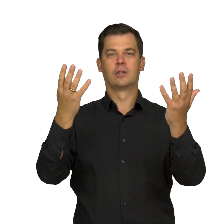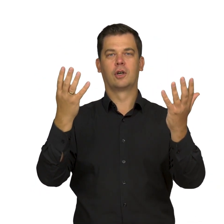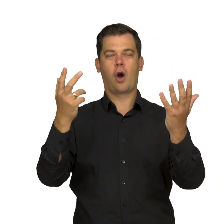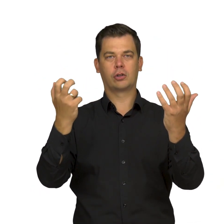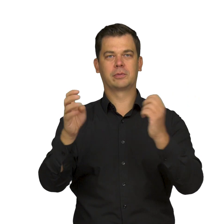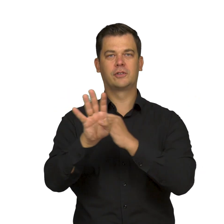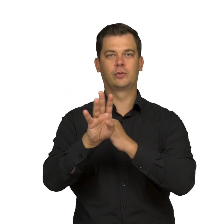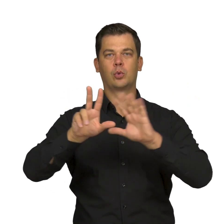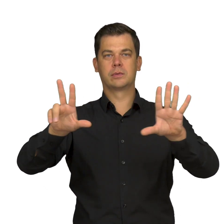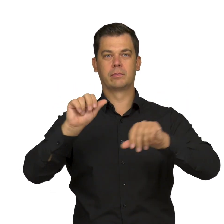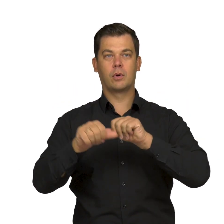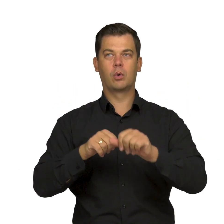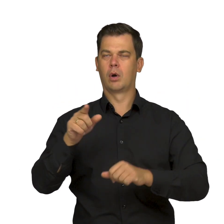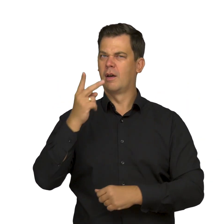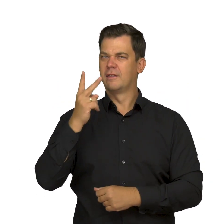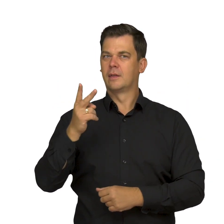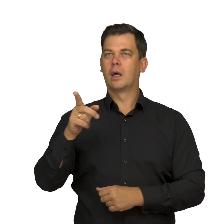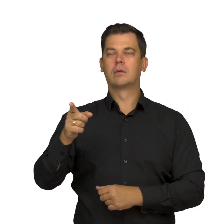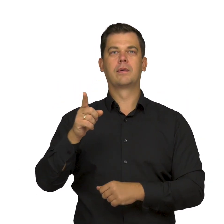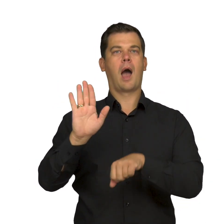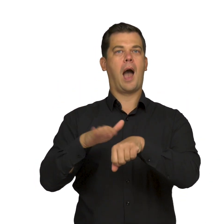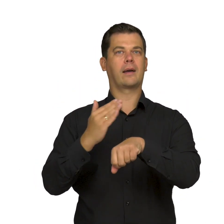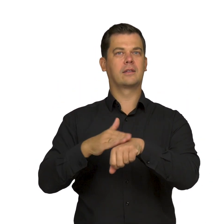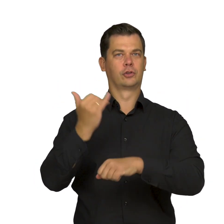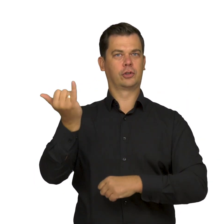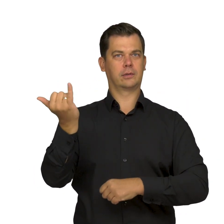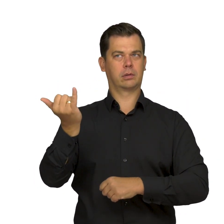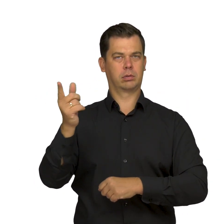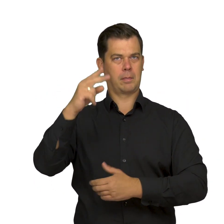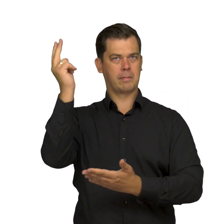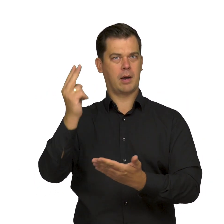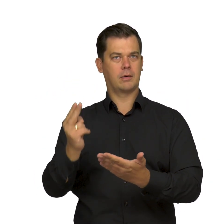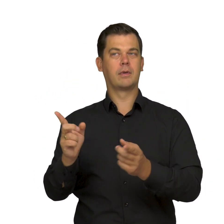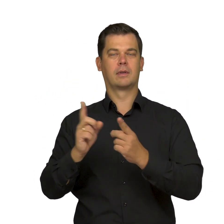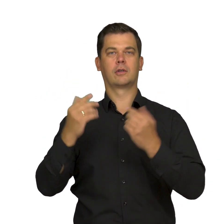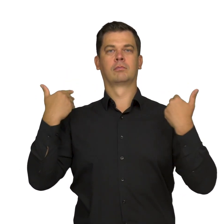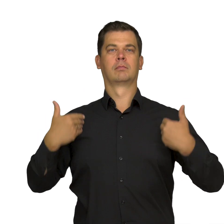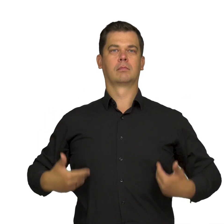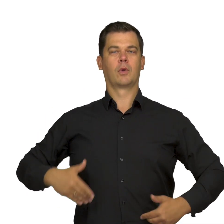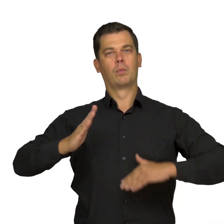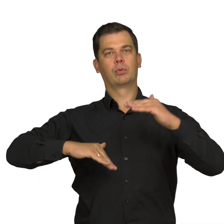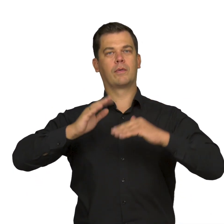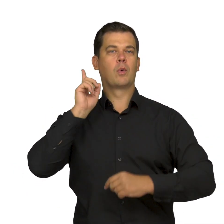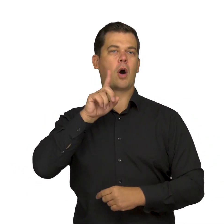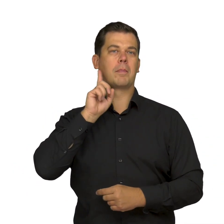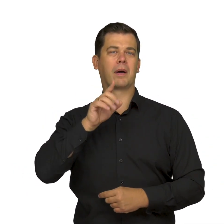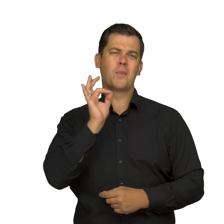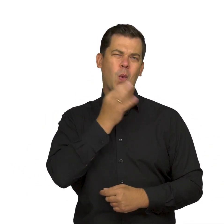We may see the painter's interest in children's nudes, above all the figure